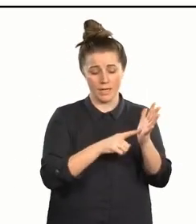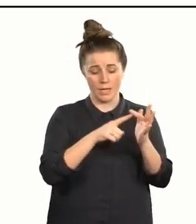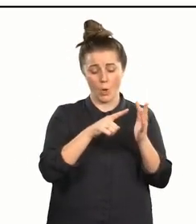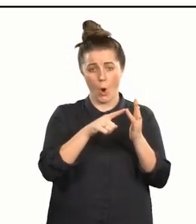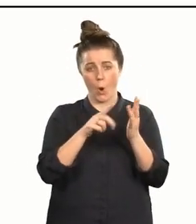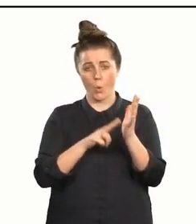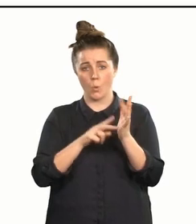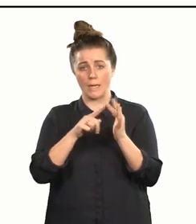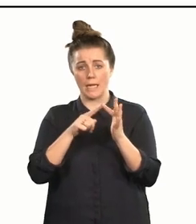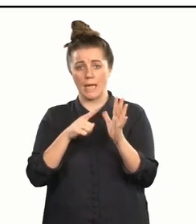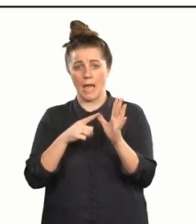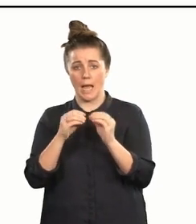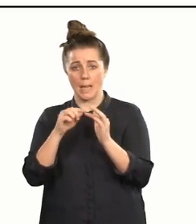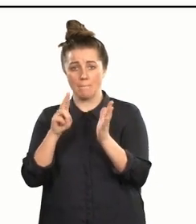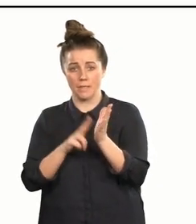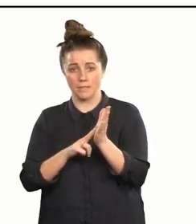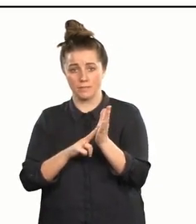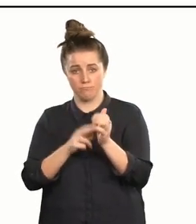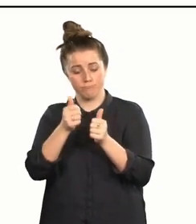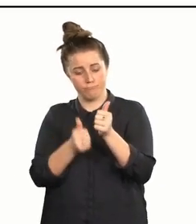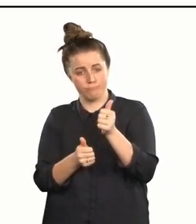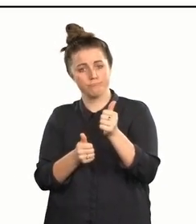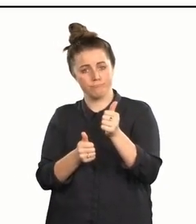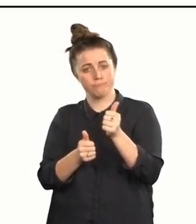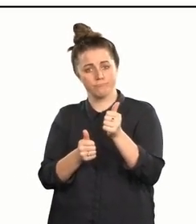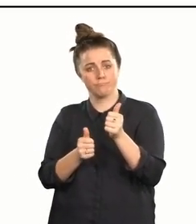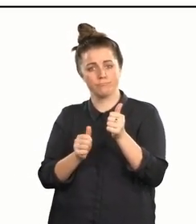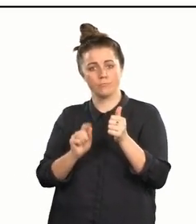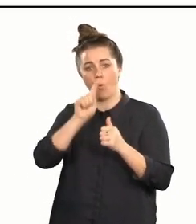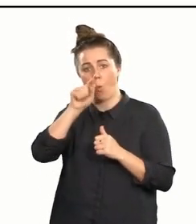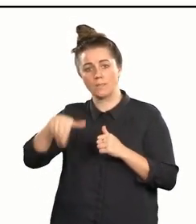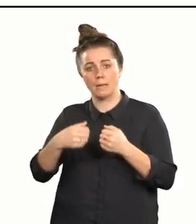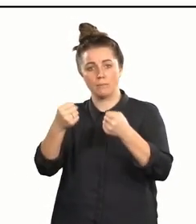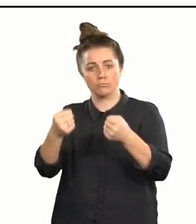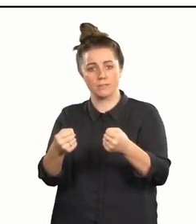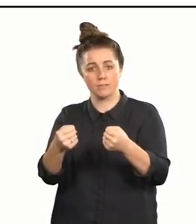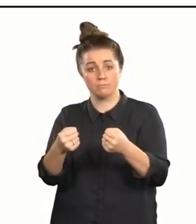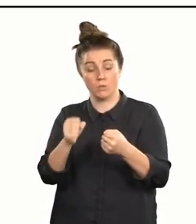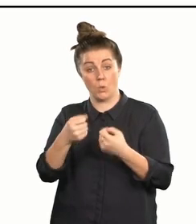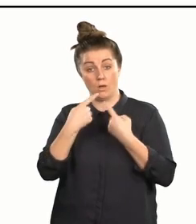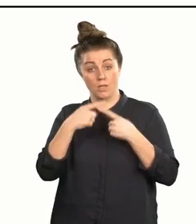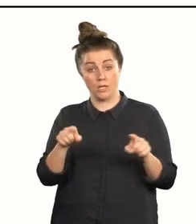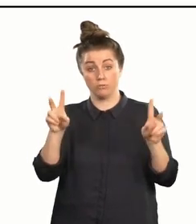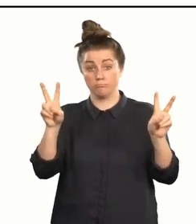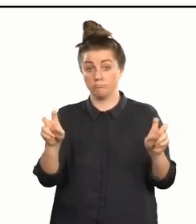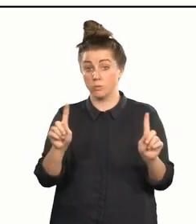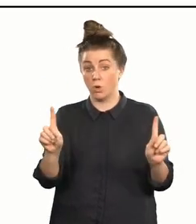by Leonie Aben, acting Prison Director at Hawke's Bay Regional Prison. Leonie, your citation reads,